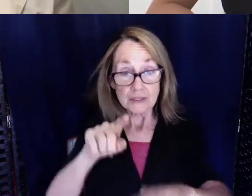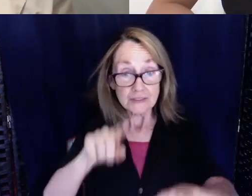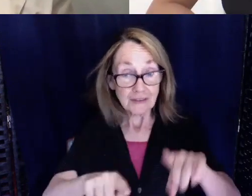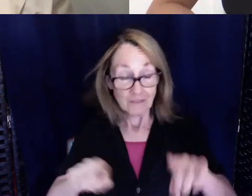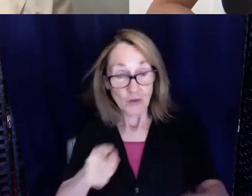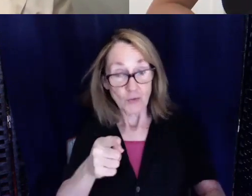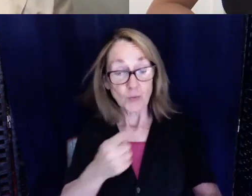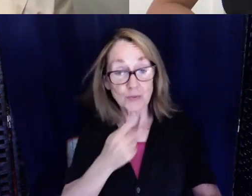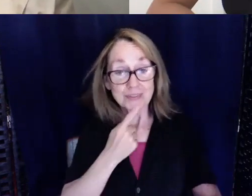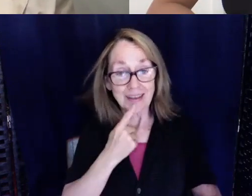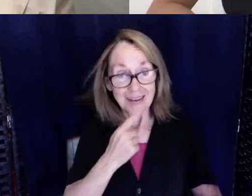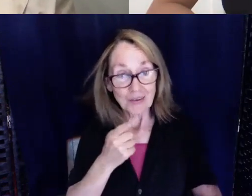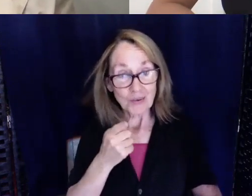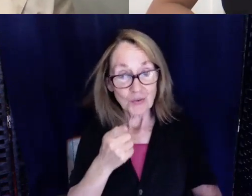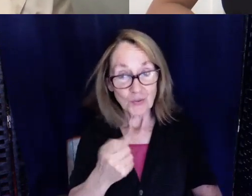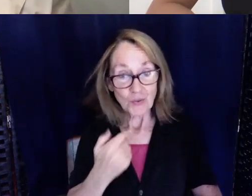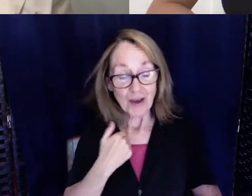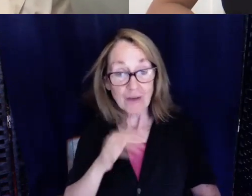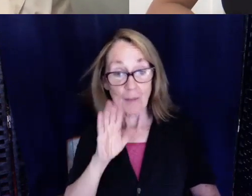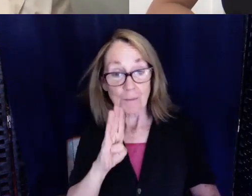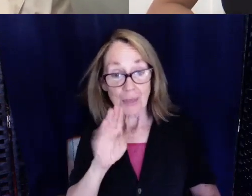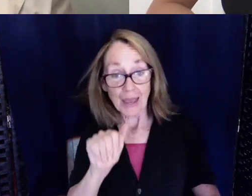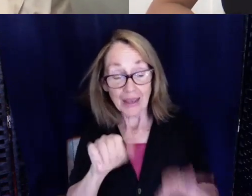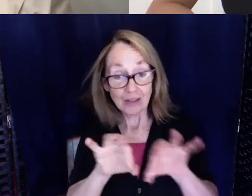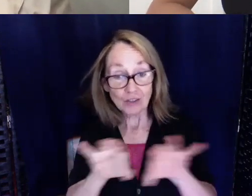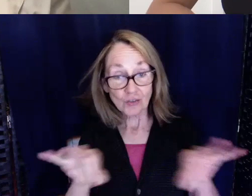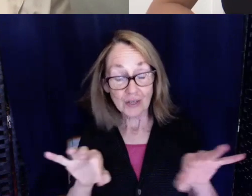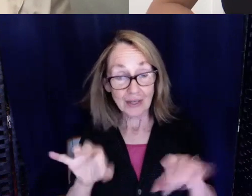you have your bachelor's in brain behavior